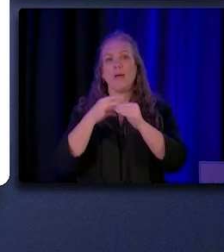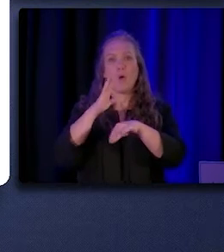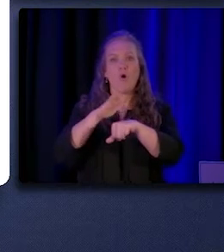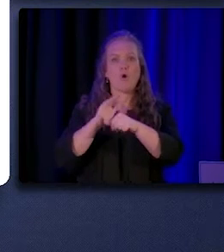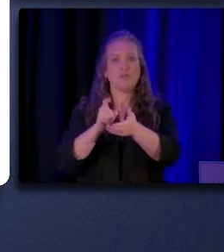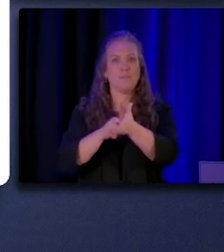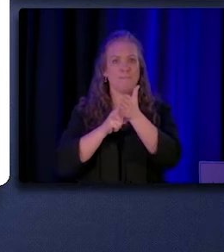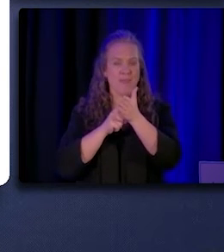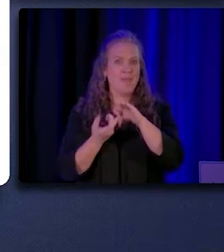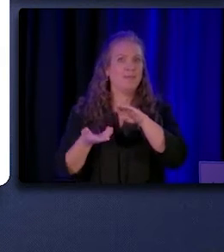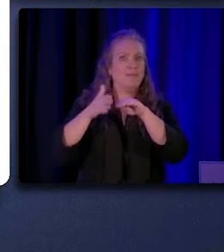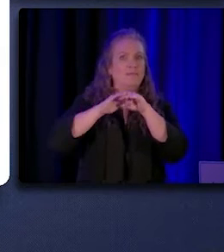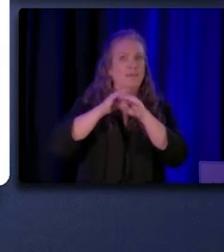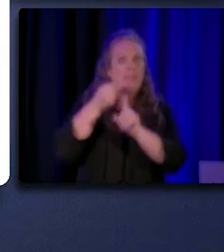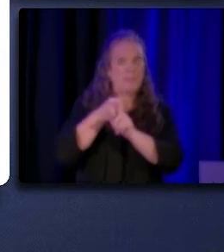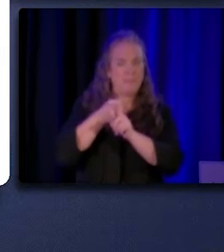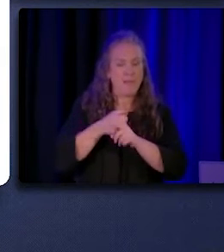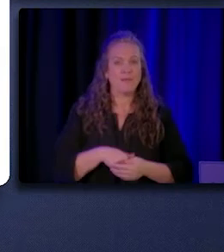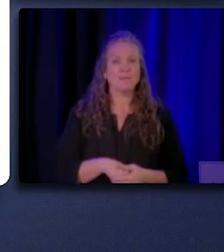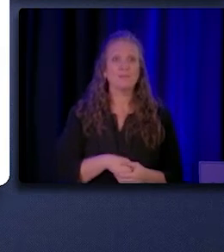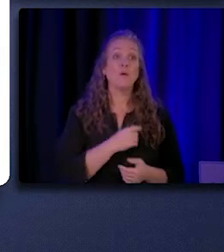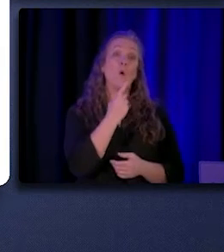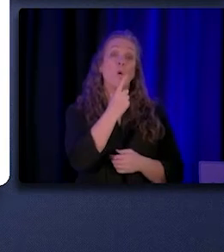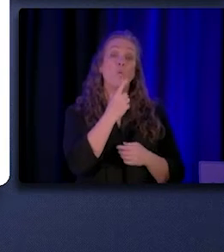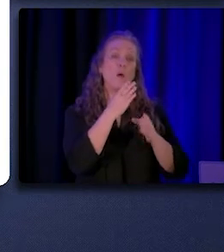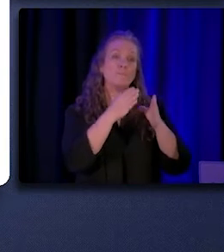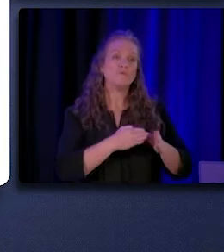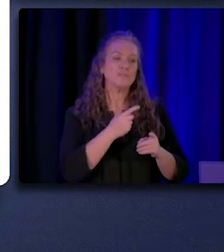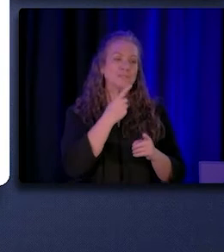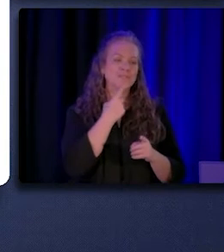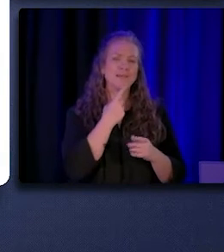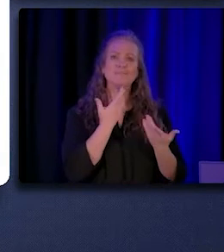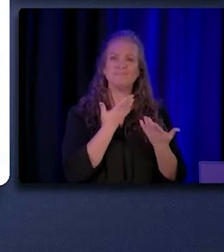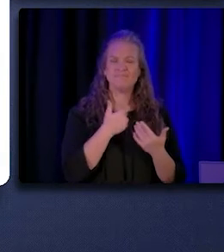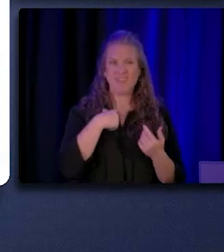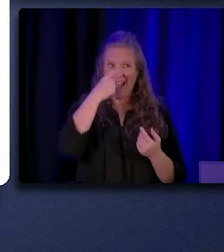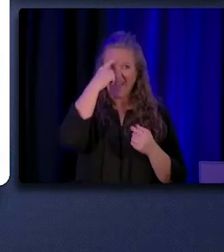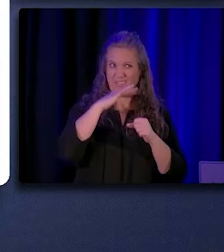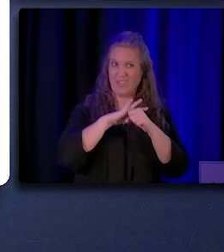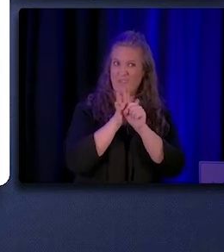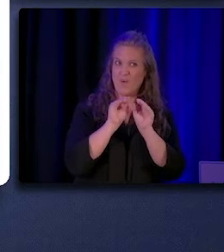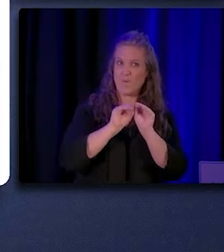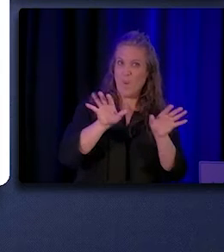For instance, one interviewee said, "I think COVID actually amplified the need for Promotores